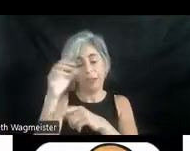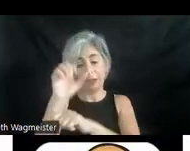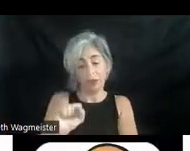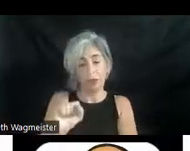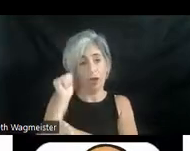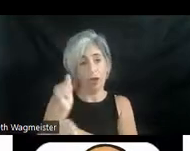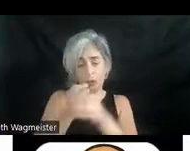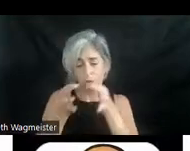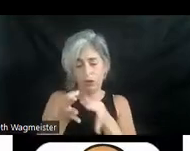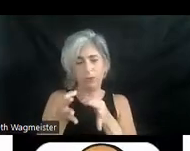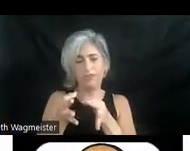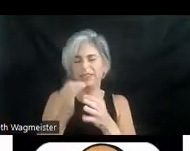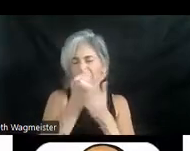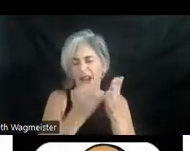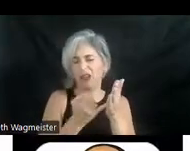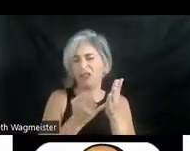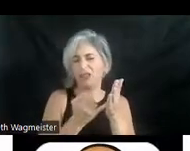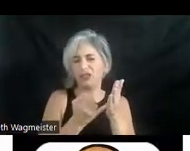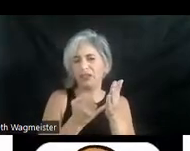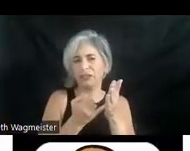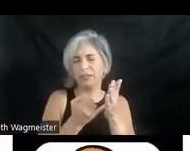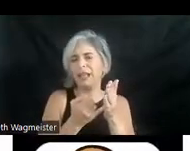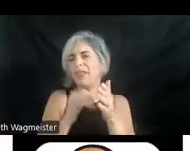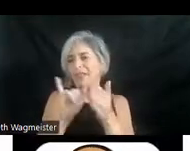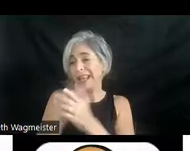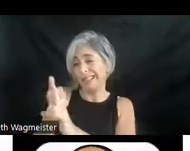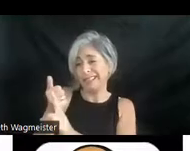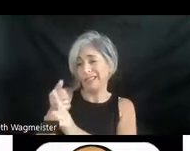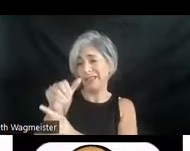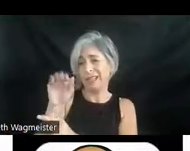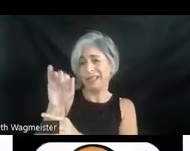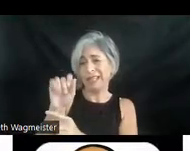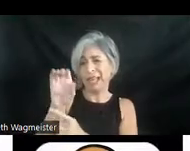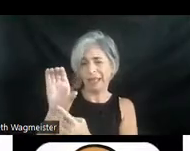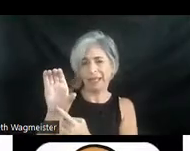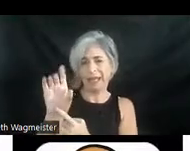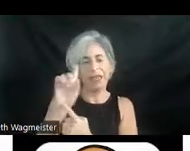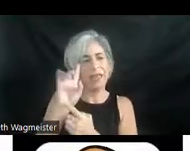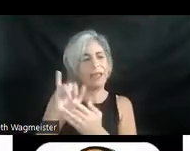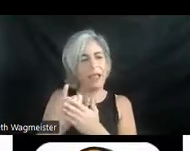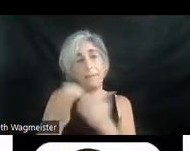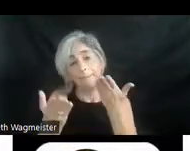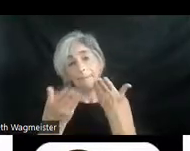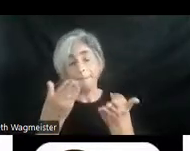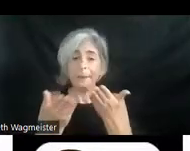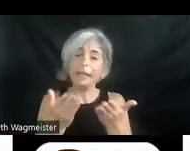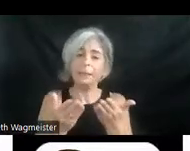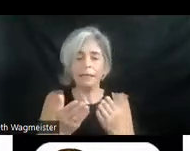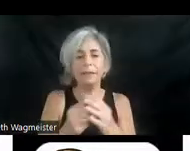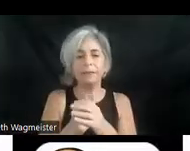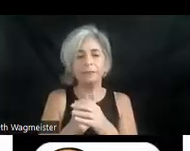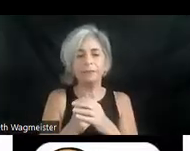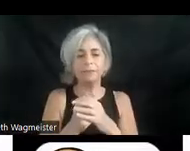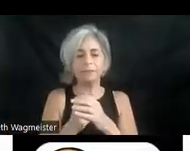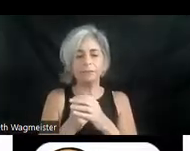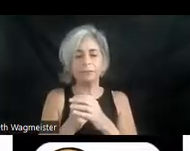is an art form, is a kind of aesthetic. By the way, I think that perhaps some of you